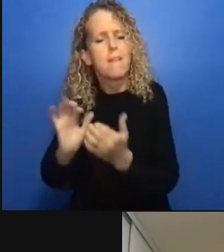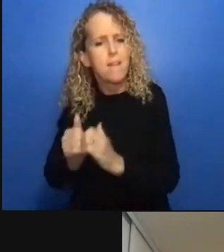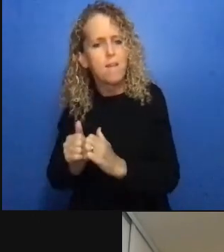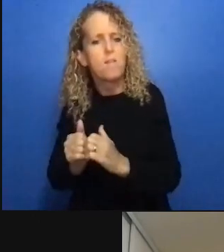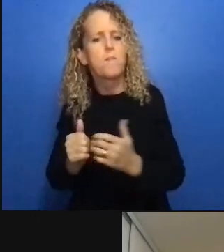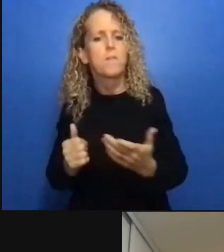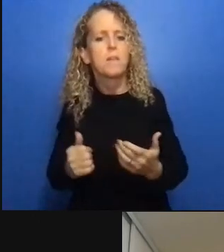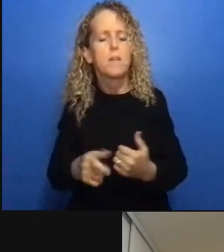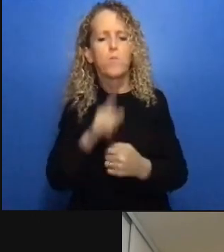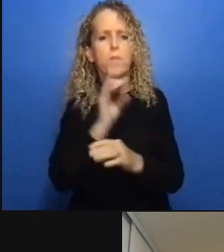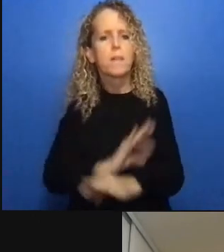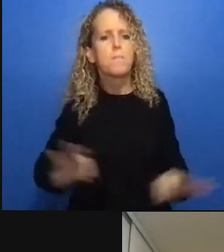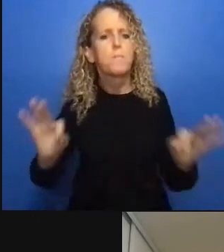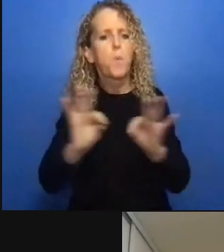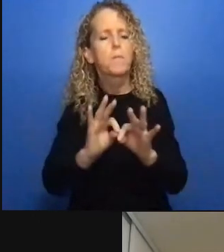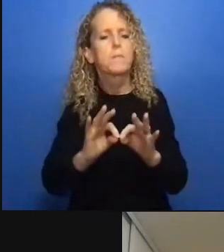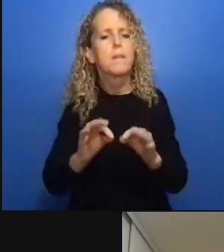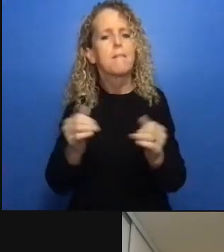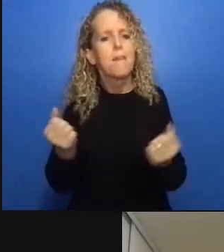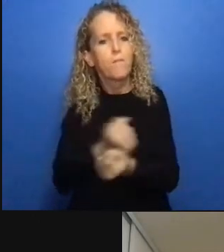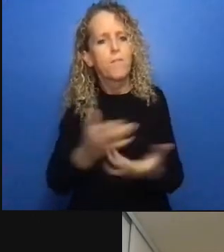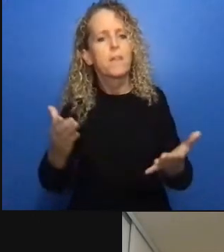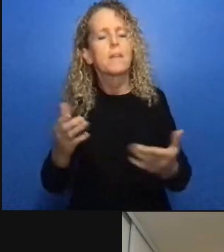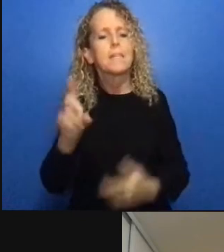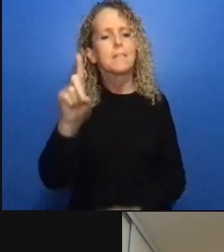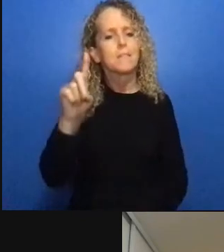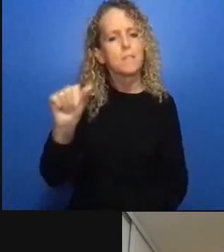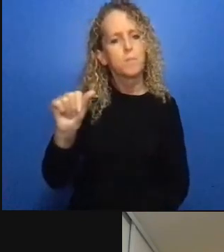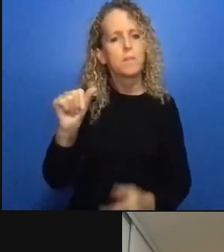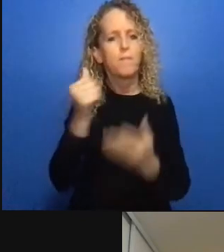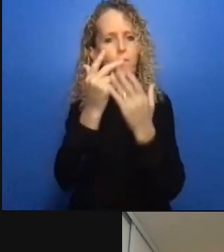third panel as part of the Reimagined series and the focus next week is on learn and work